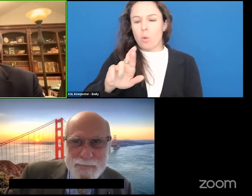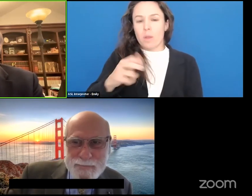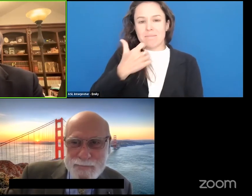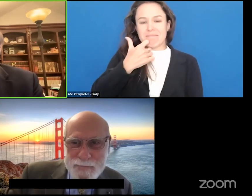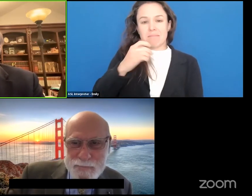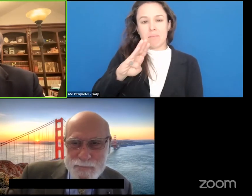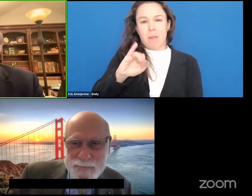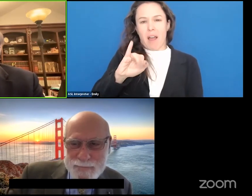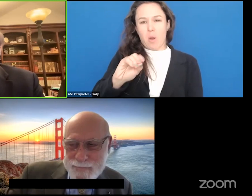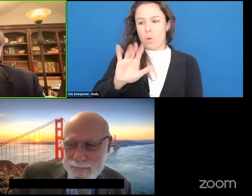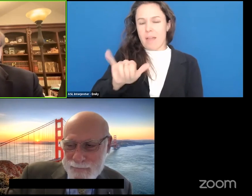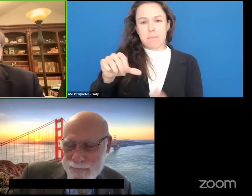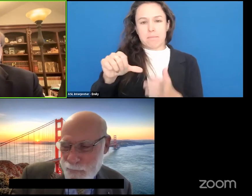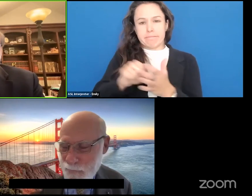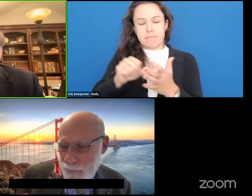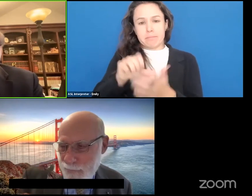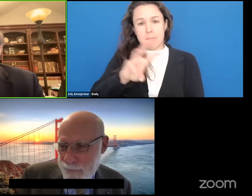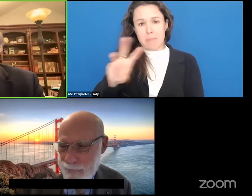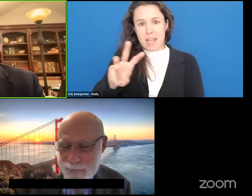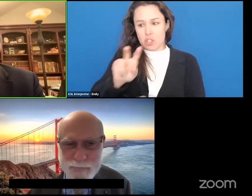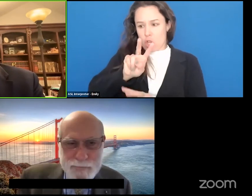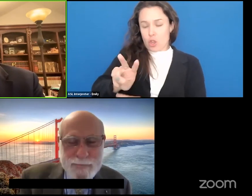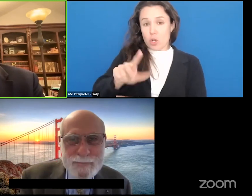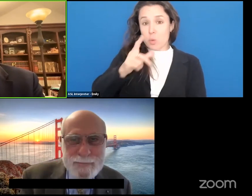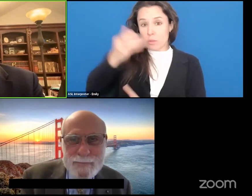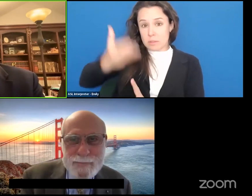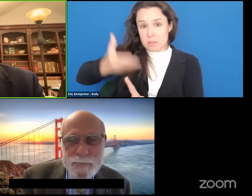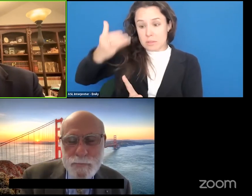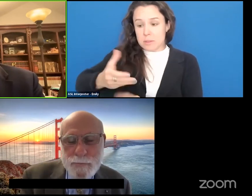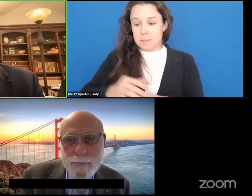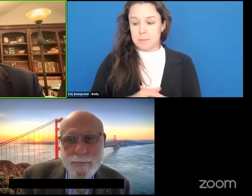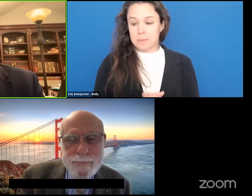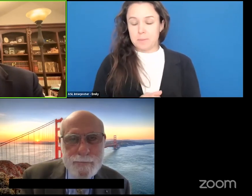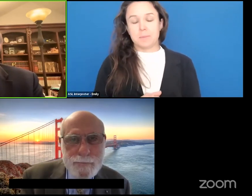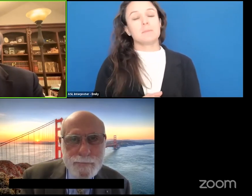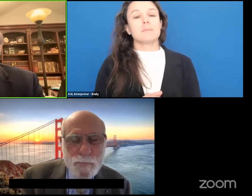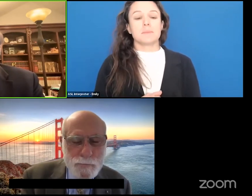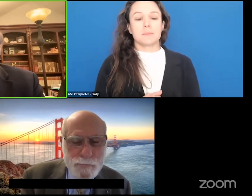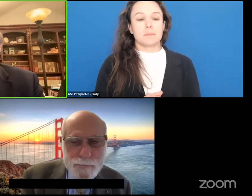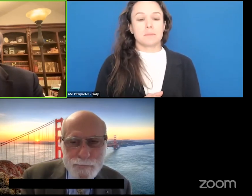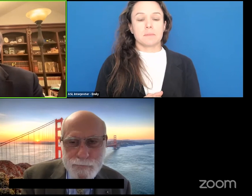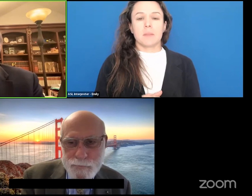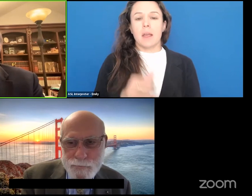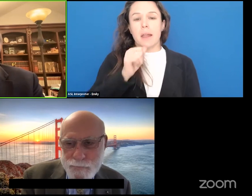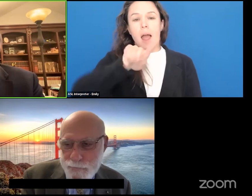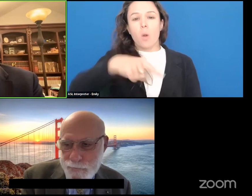He's really been a stalwart not just in the area of the internet in the interface but